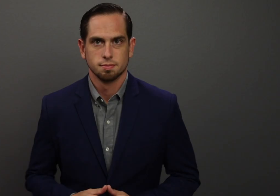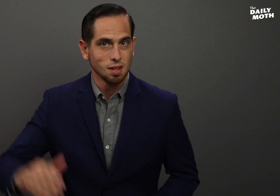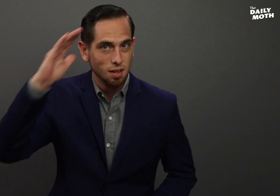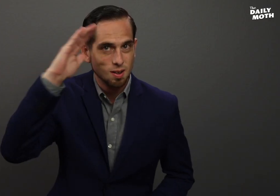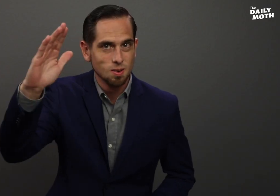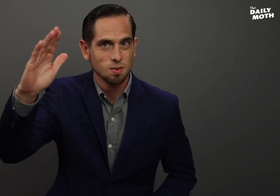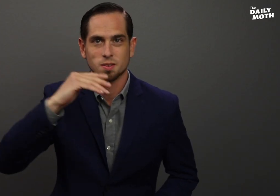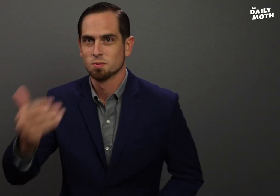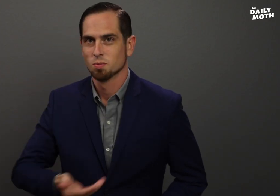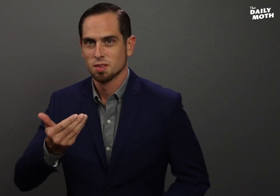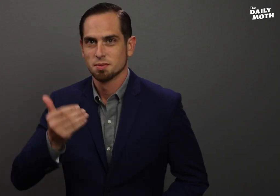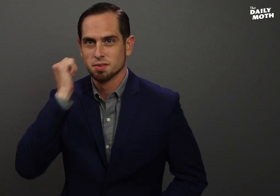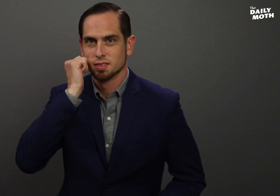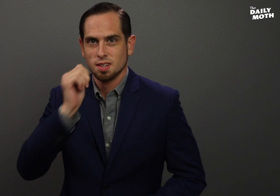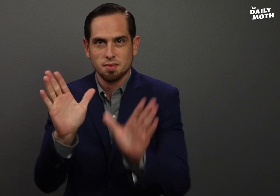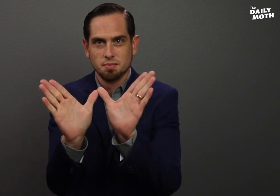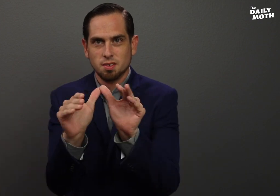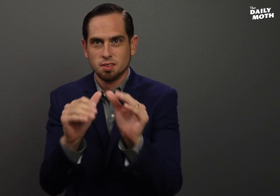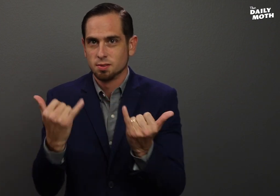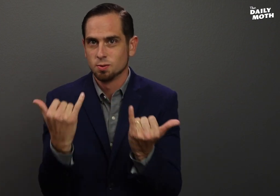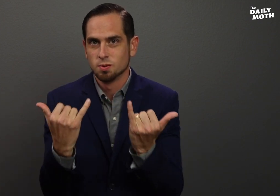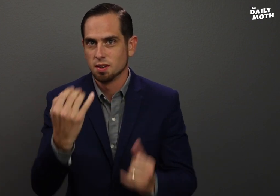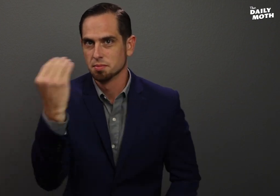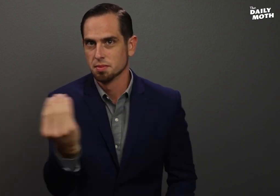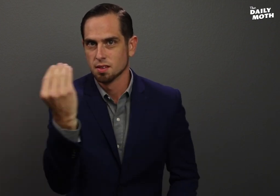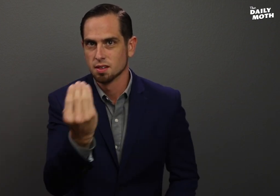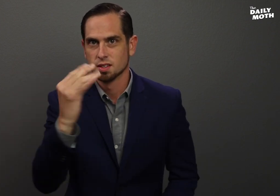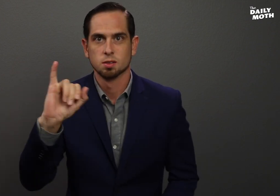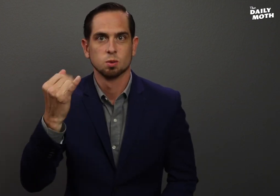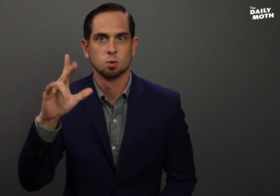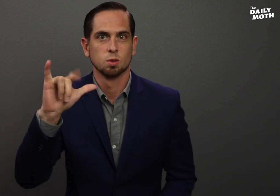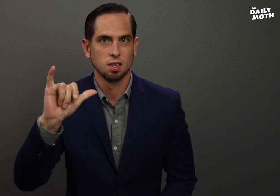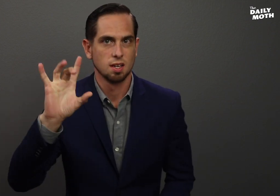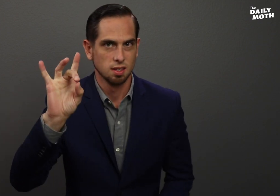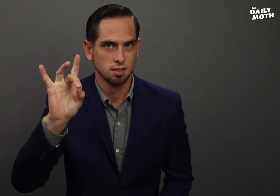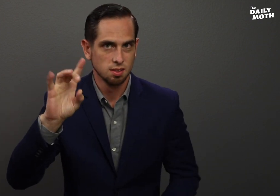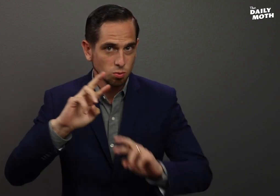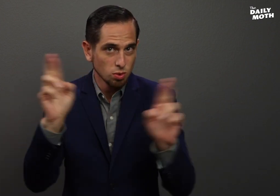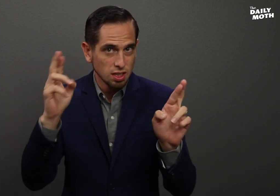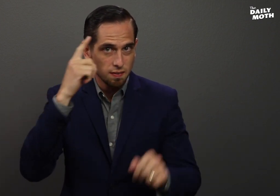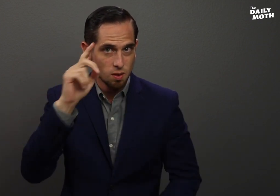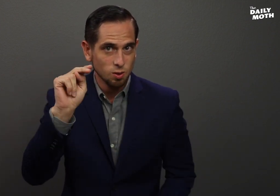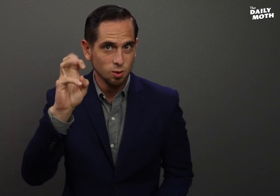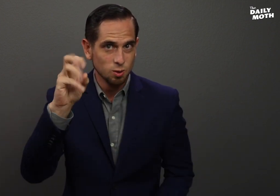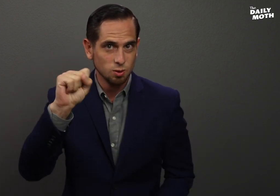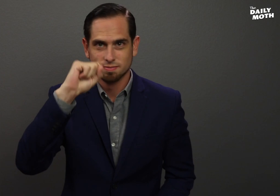Hello, welcome to the Daily Moth. It’s Monday, July 8. Ready for the news?